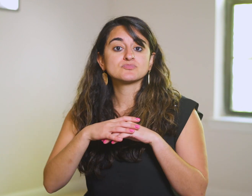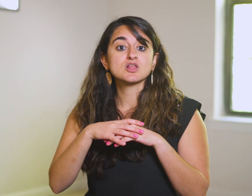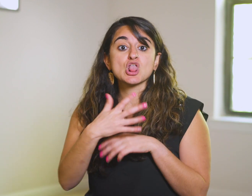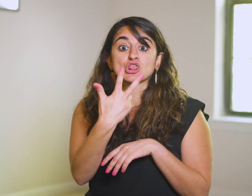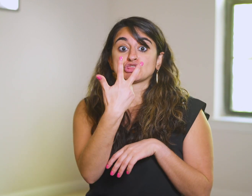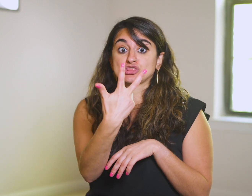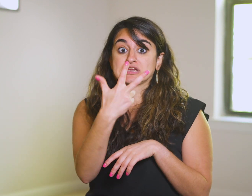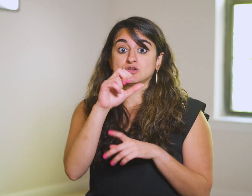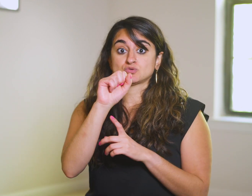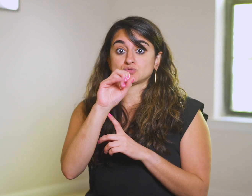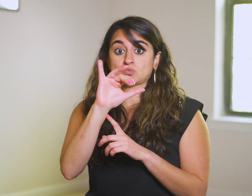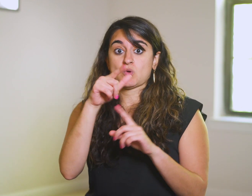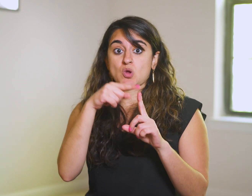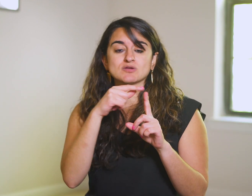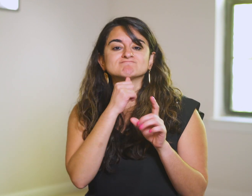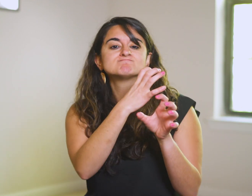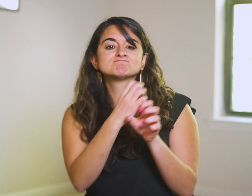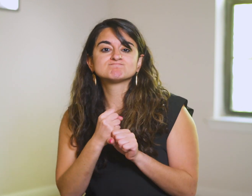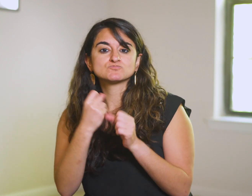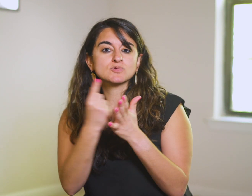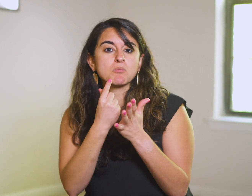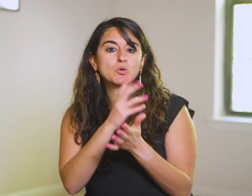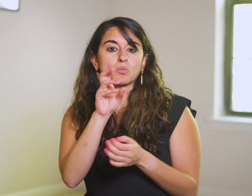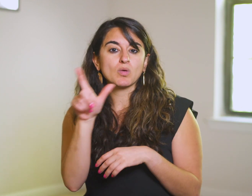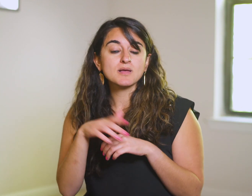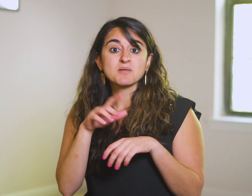Three of the soils don’t receive the Gospel well,